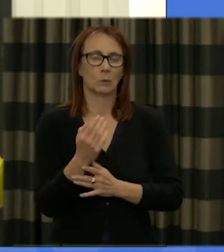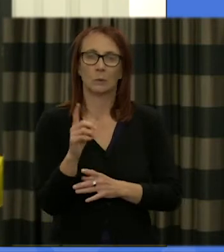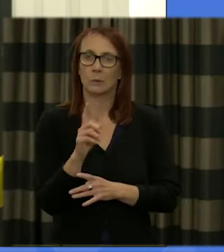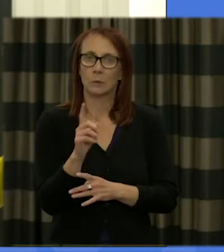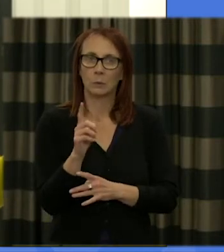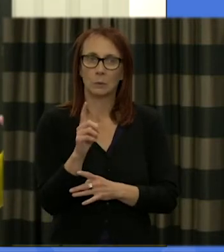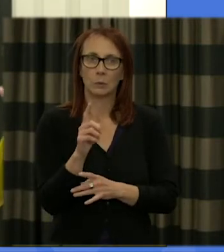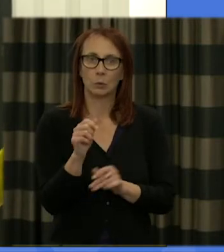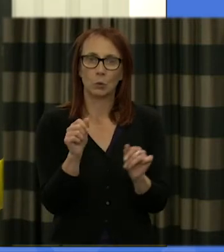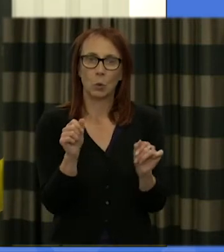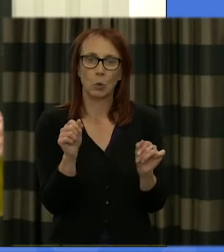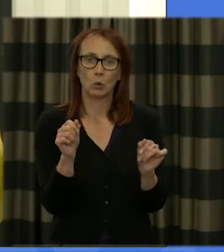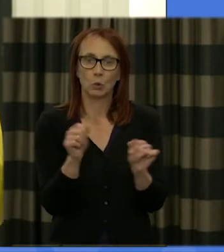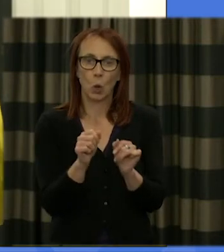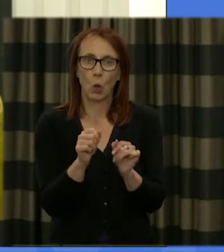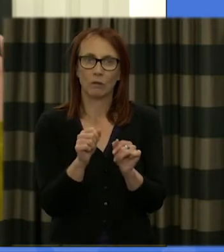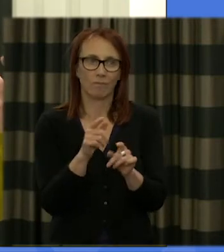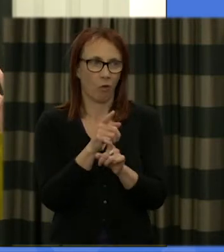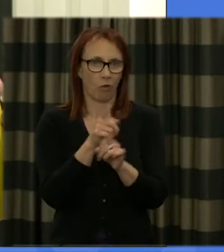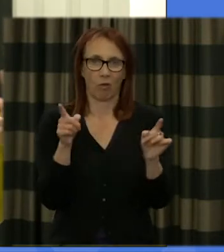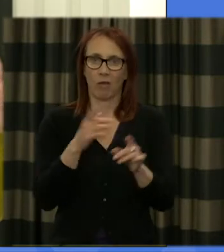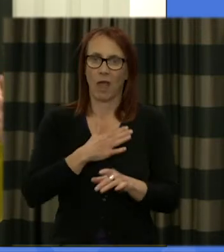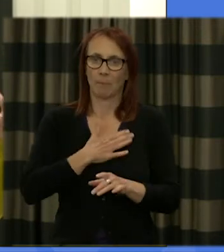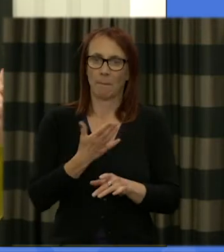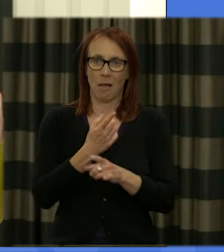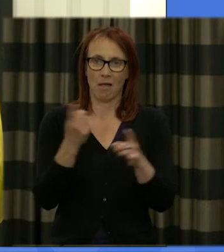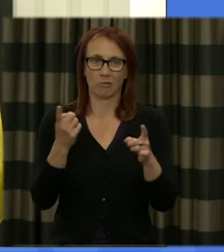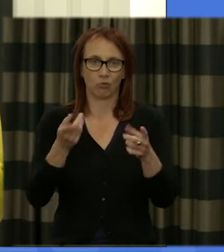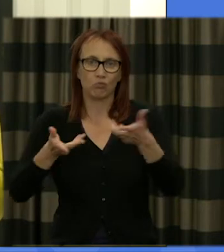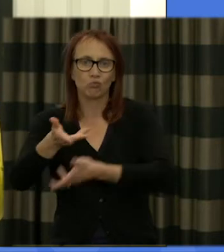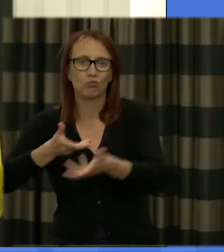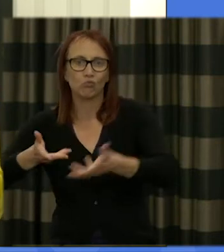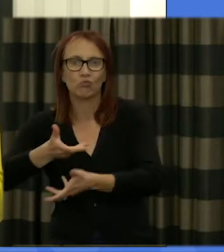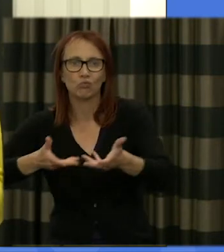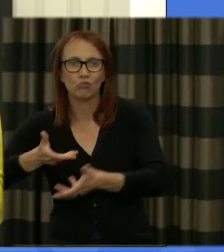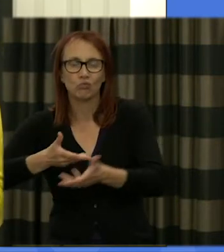short slots for members to discuss amongst themselves identify points of